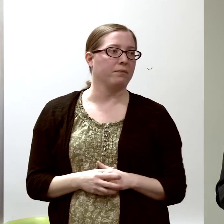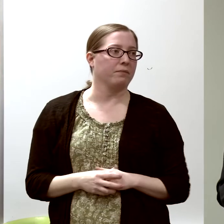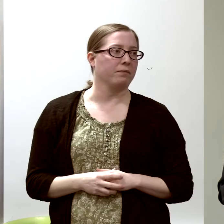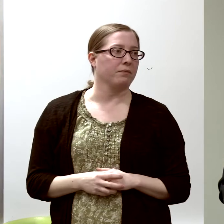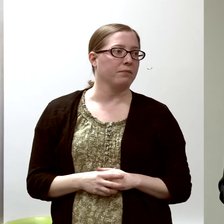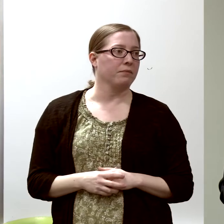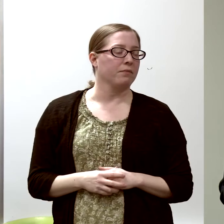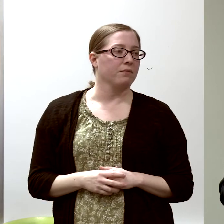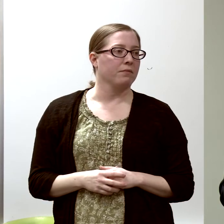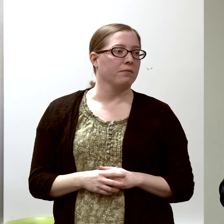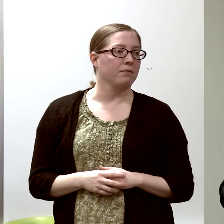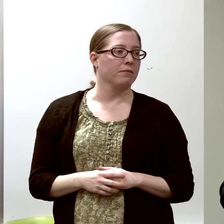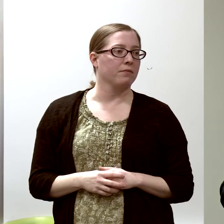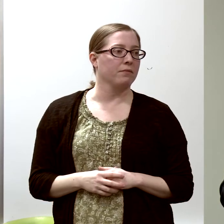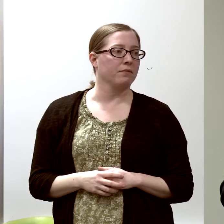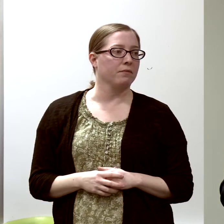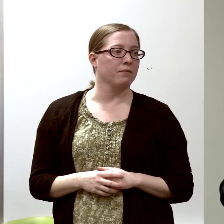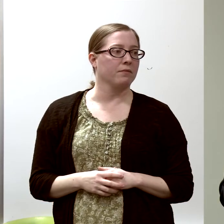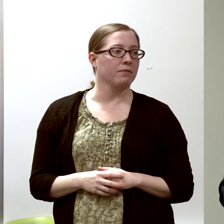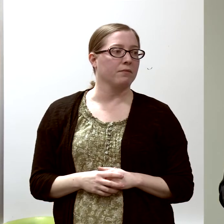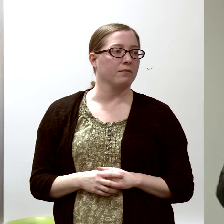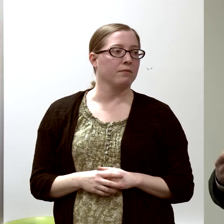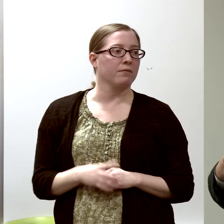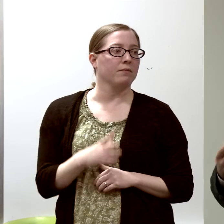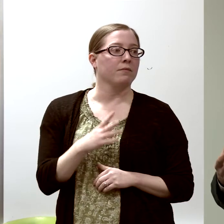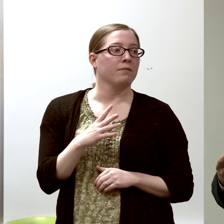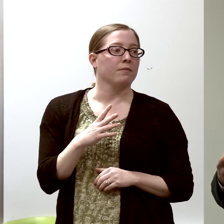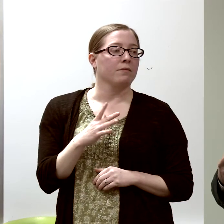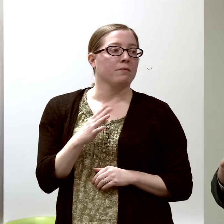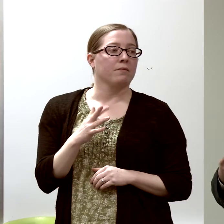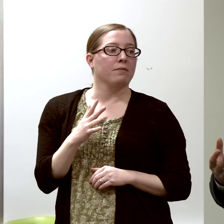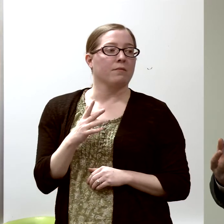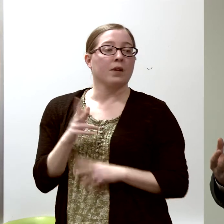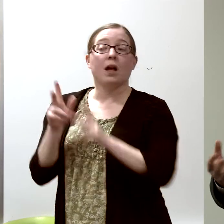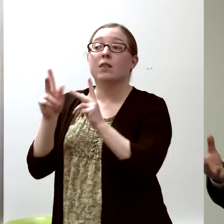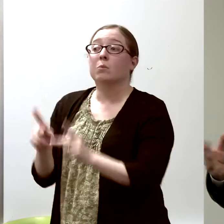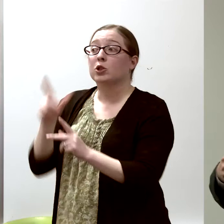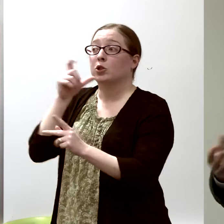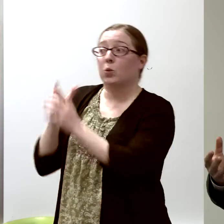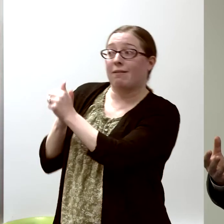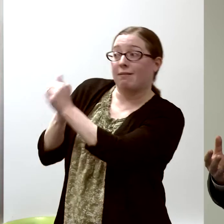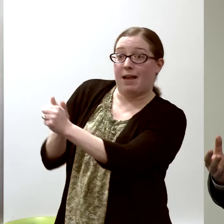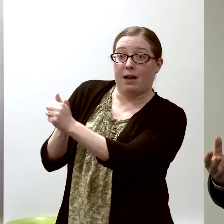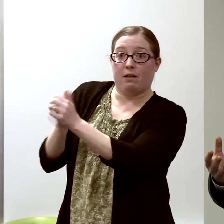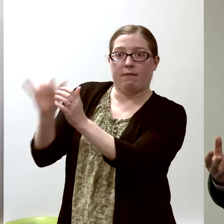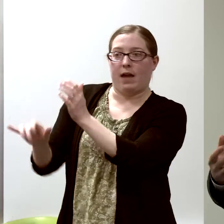and the person who led the discovery of the Titanic